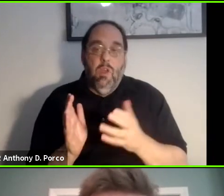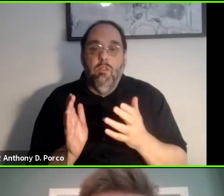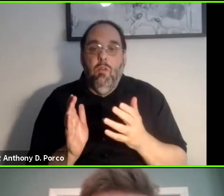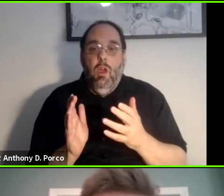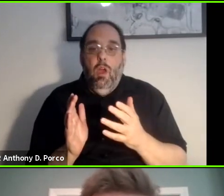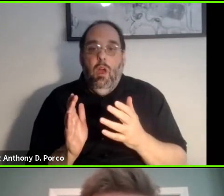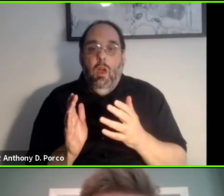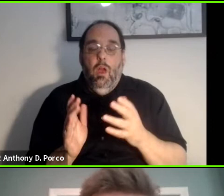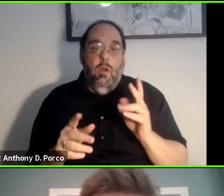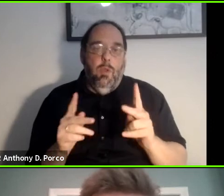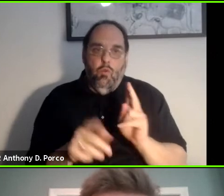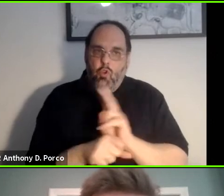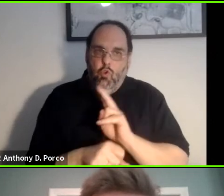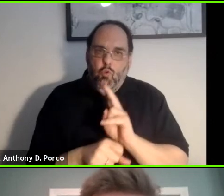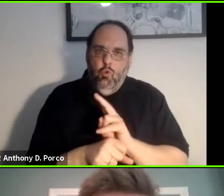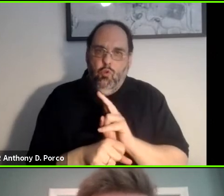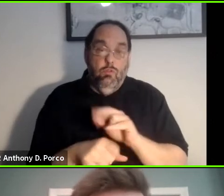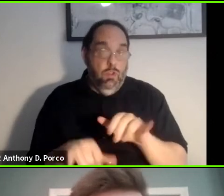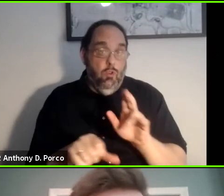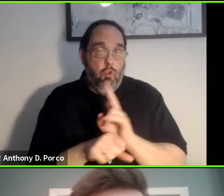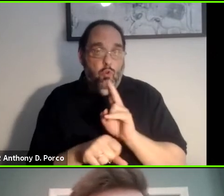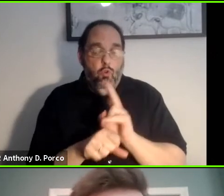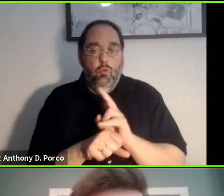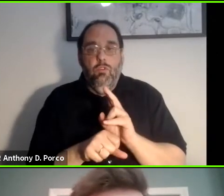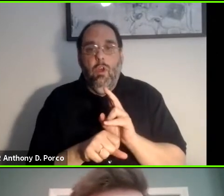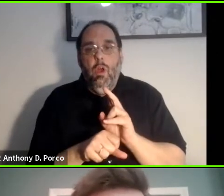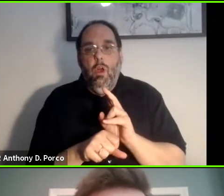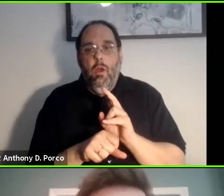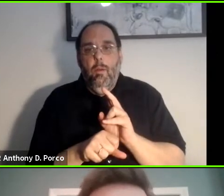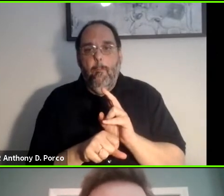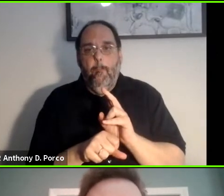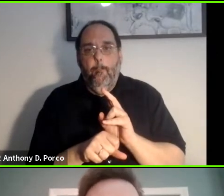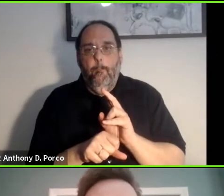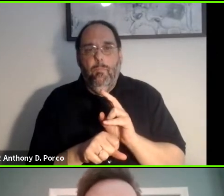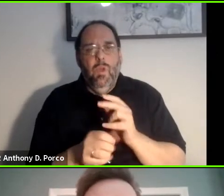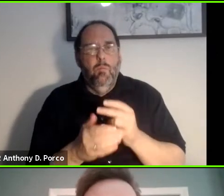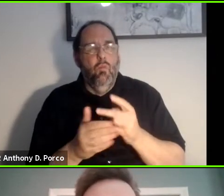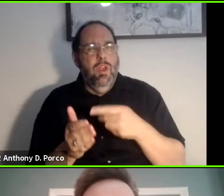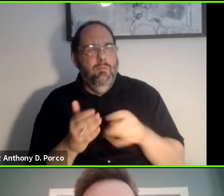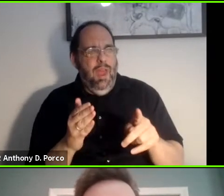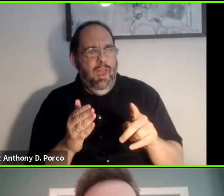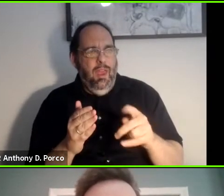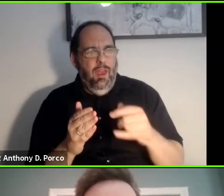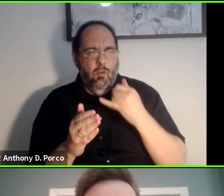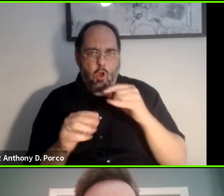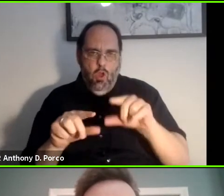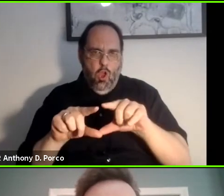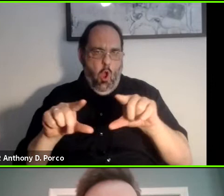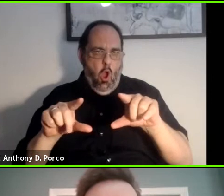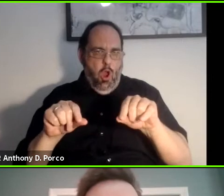People use, people still use prepaid calling cards that you can buy like if you need to